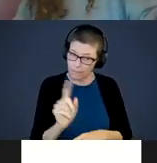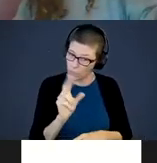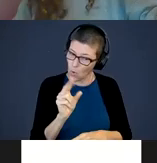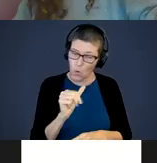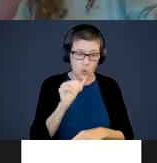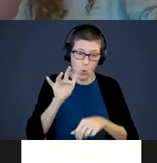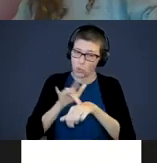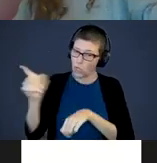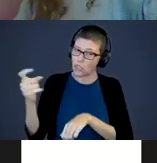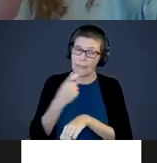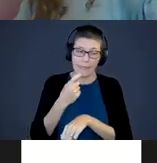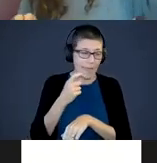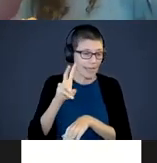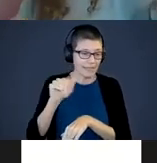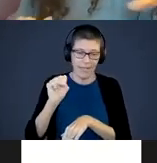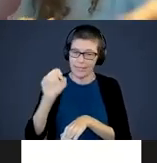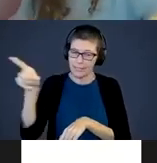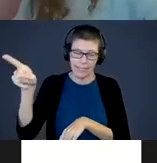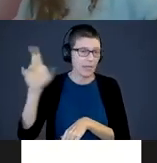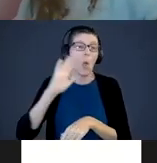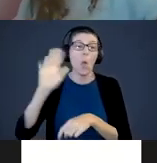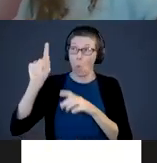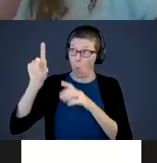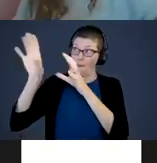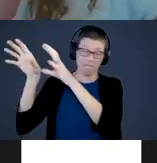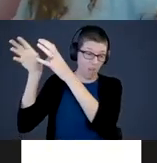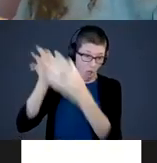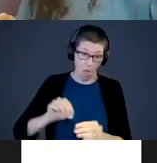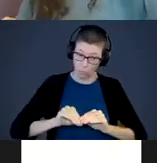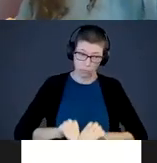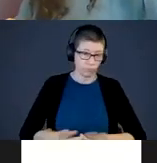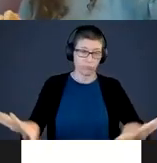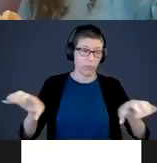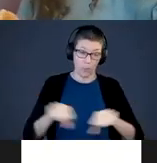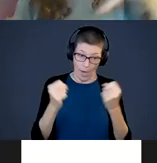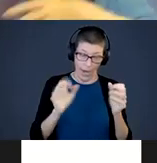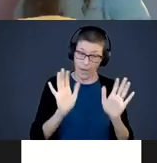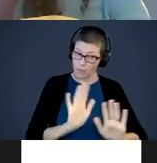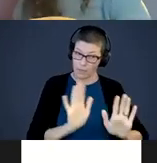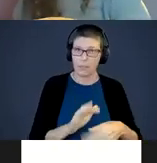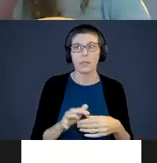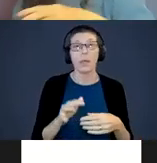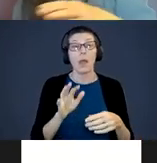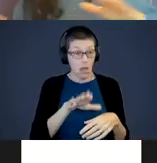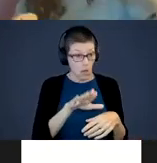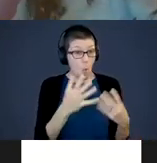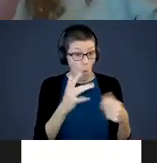the glass things - the glass vase will fall and break. Instead, we can touch this”. We have to